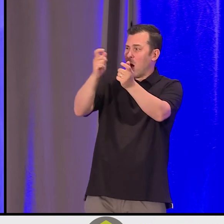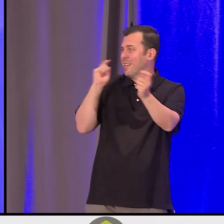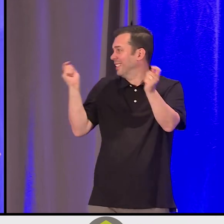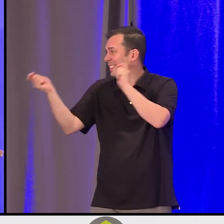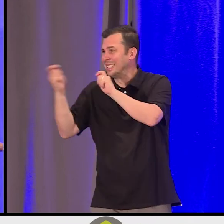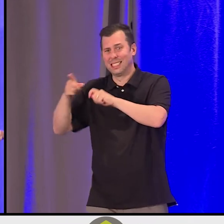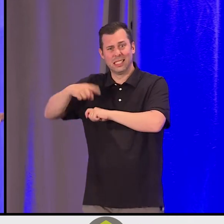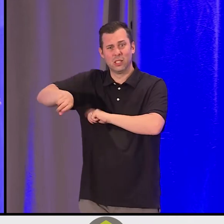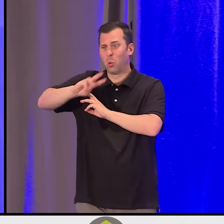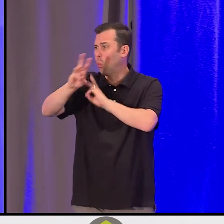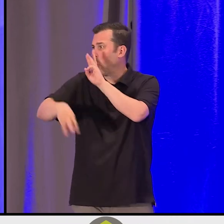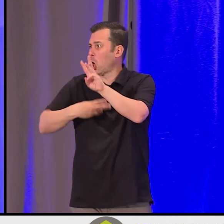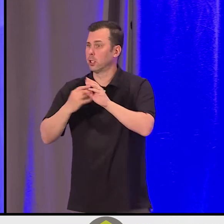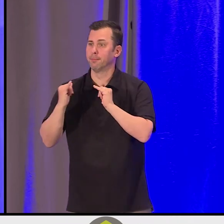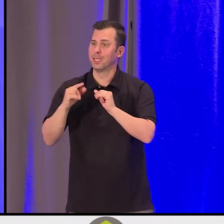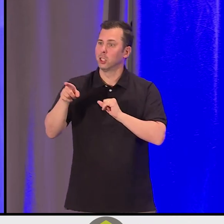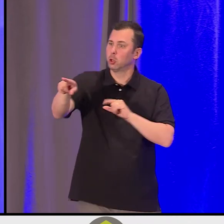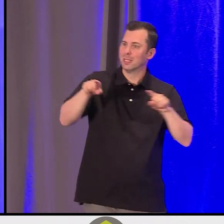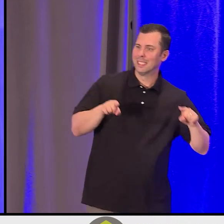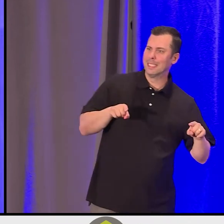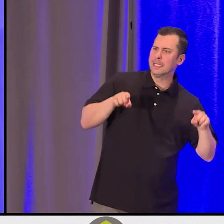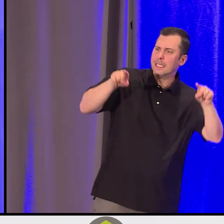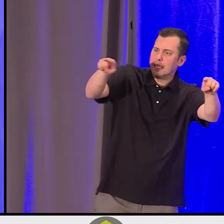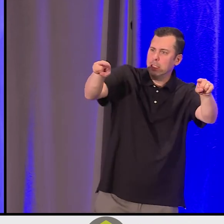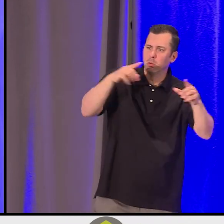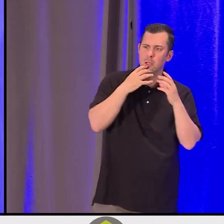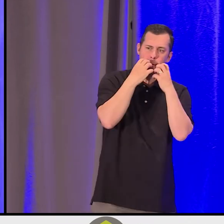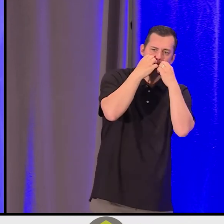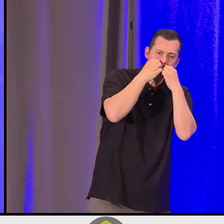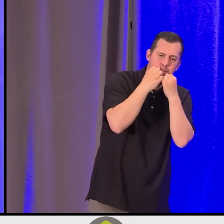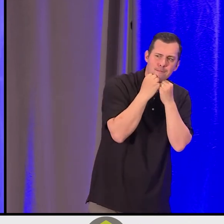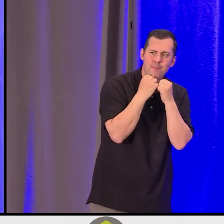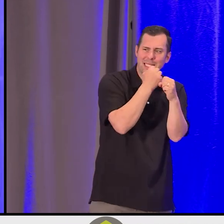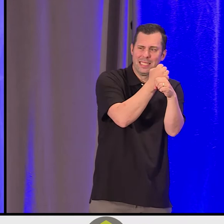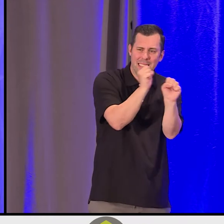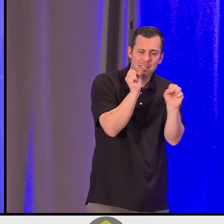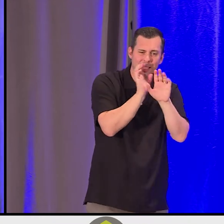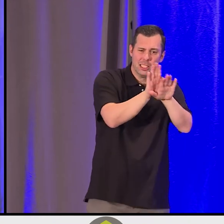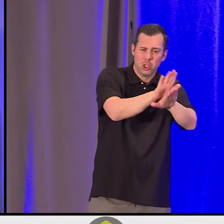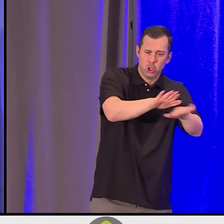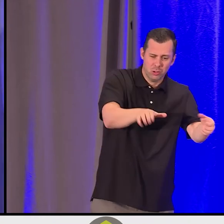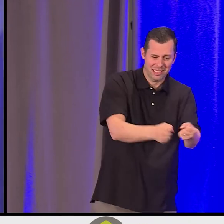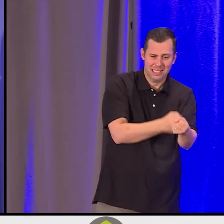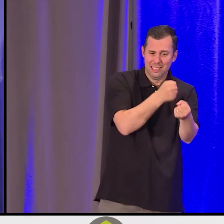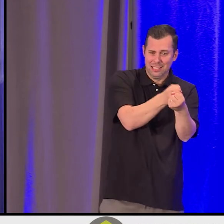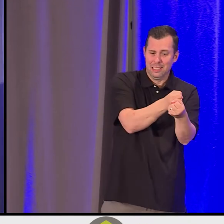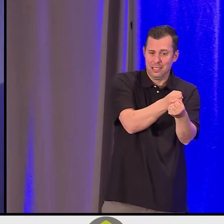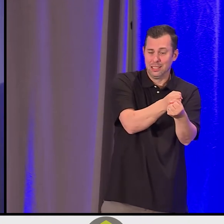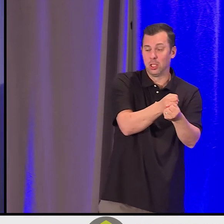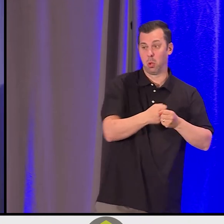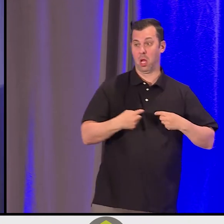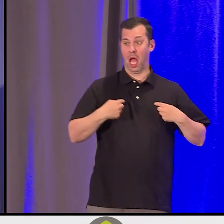to make sure that another child doesn't get hurt or injured in your family or in the communities that I was serving that was beyond Canada.